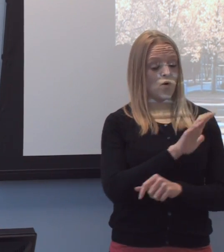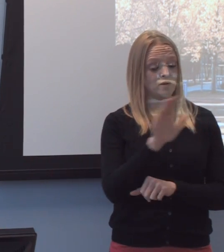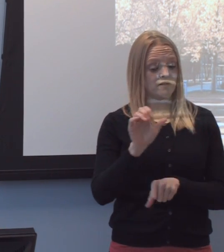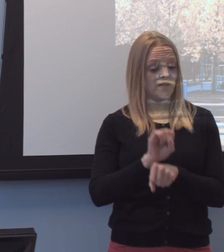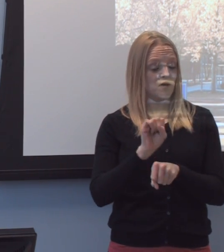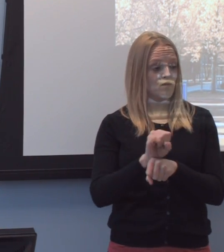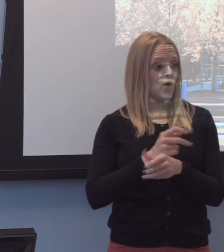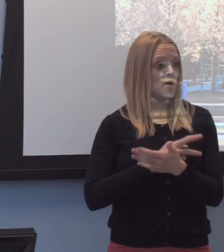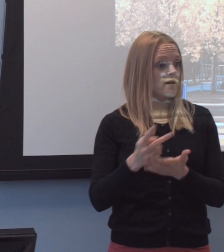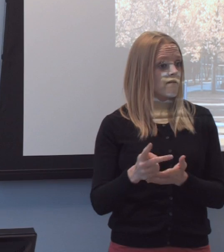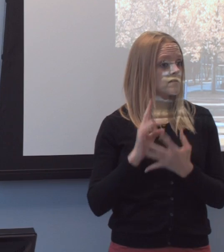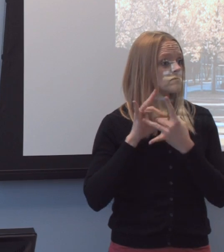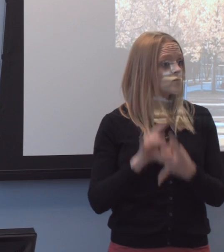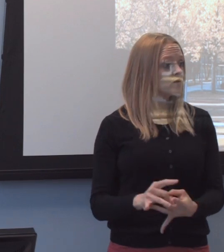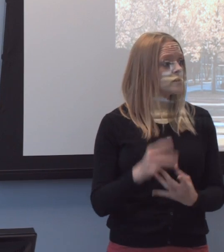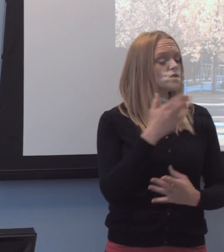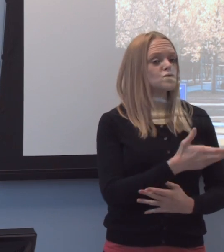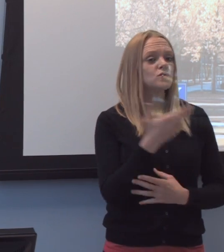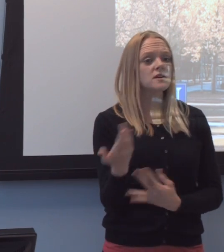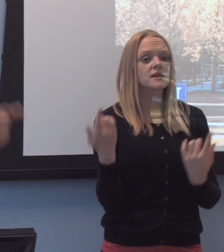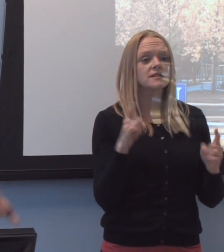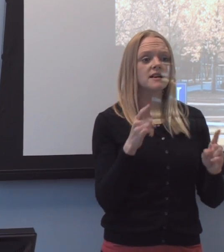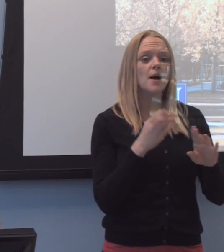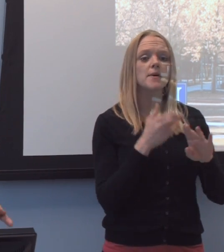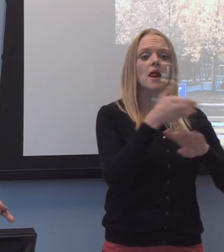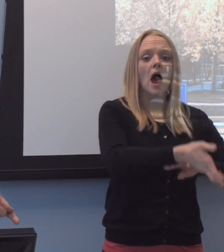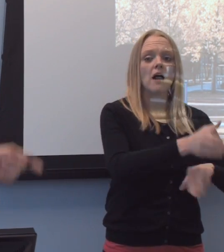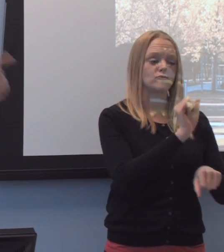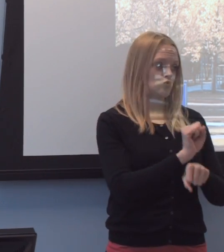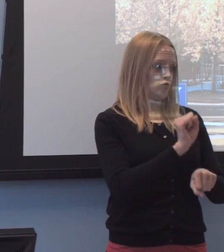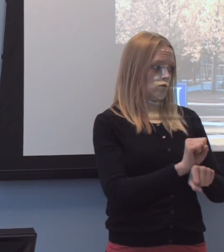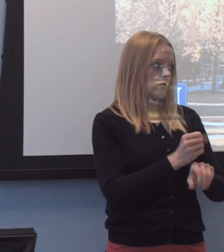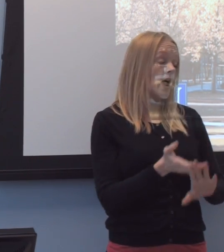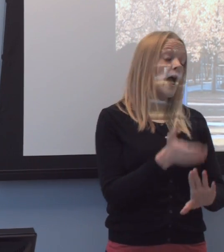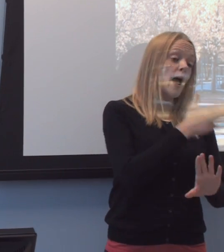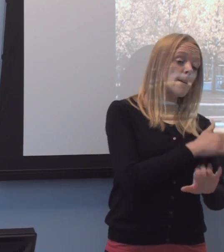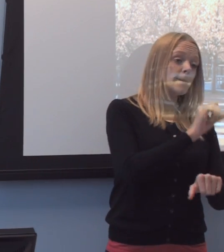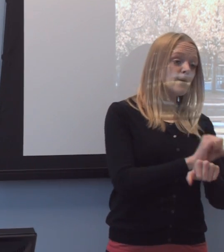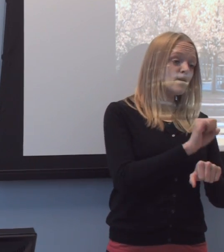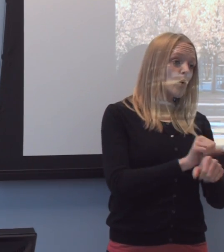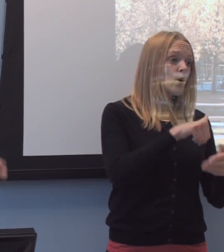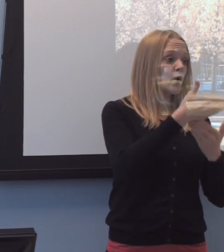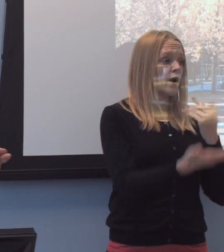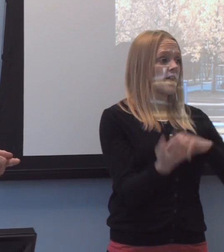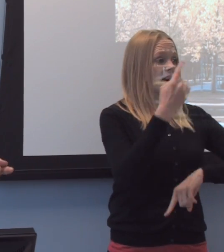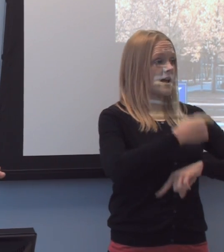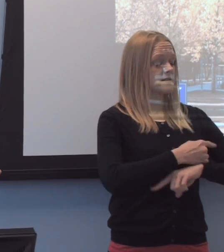were related to the things that happened after work and before work the next day. And when I brought that to the,